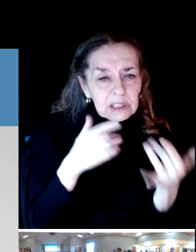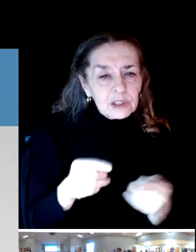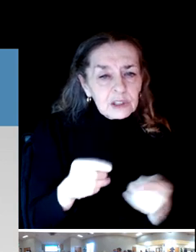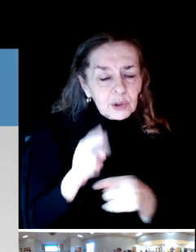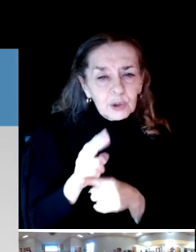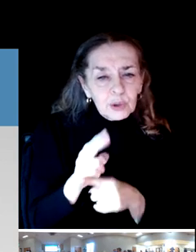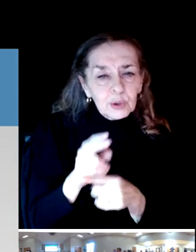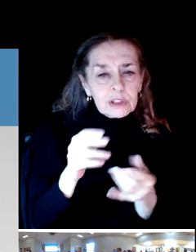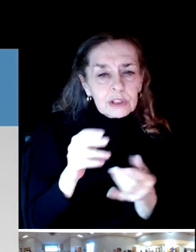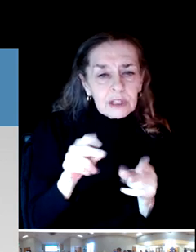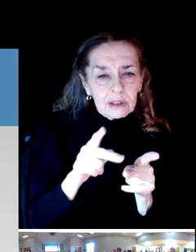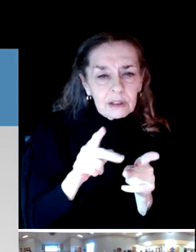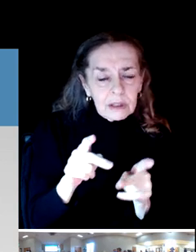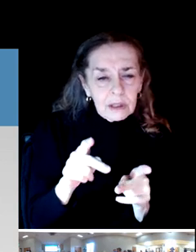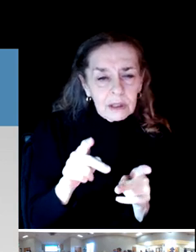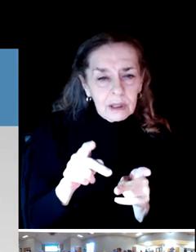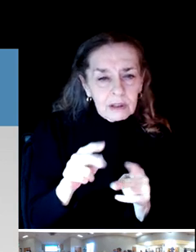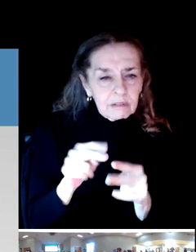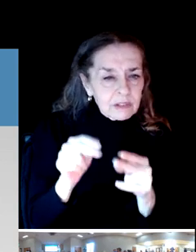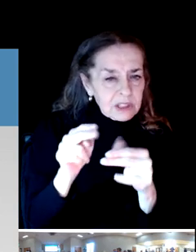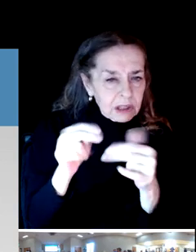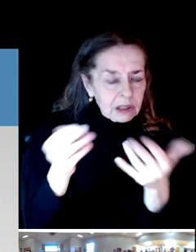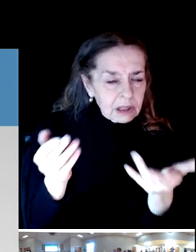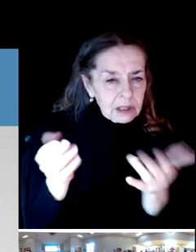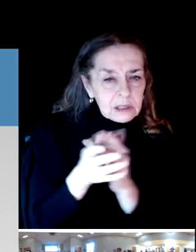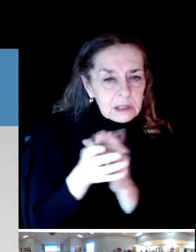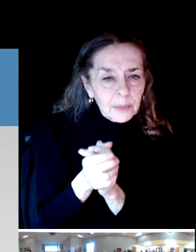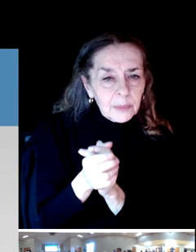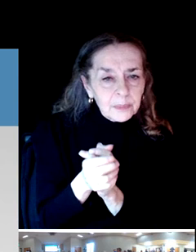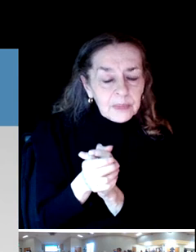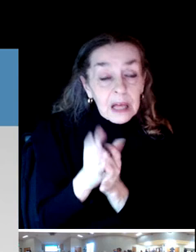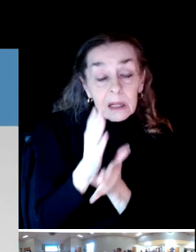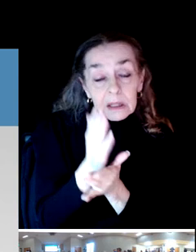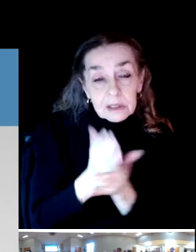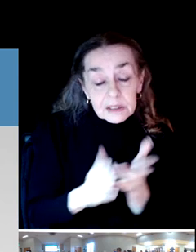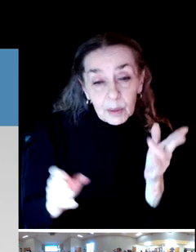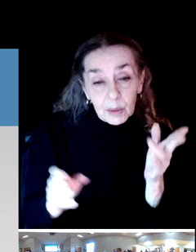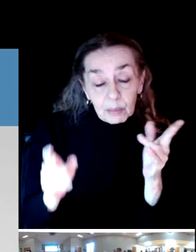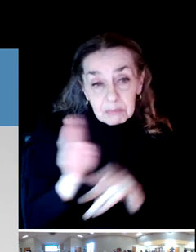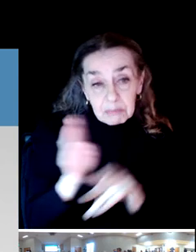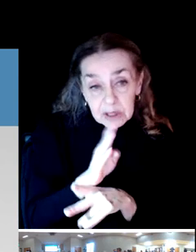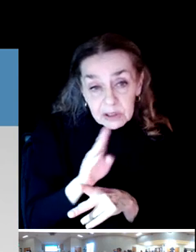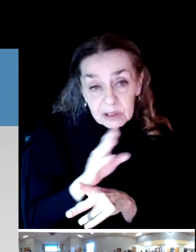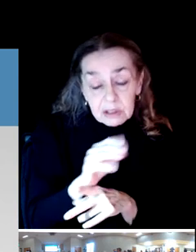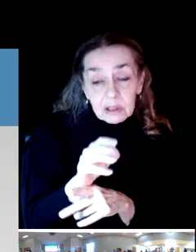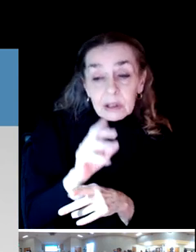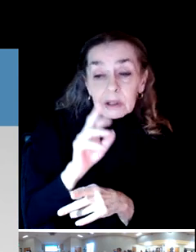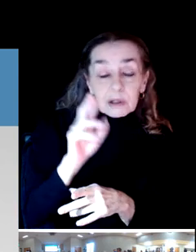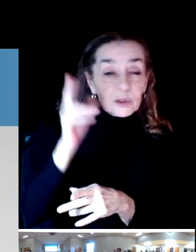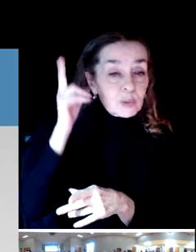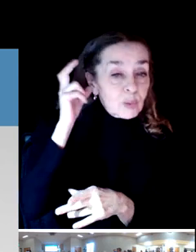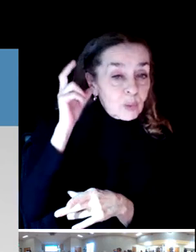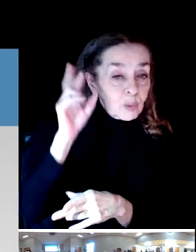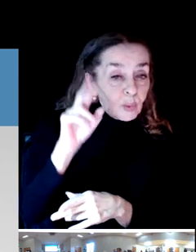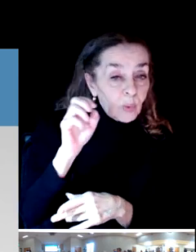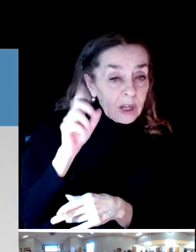So there are some businesses there, radio stations, the school district is there.